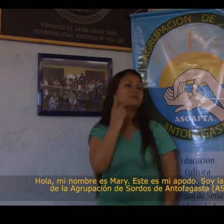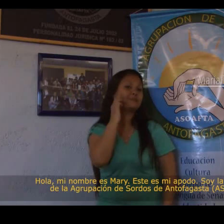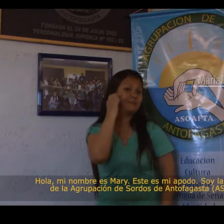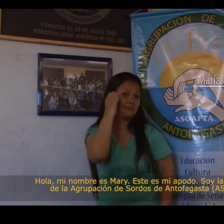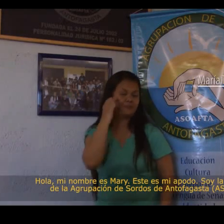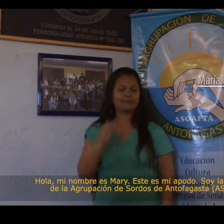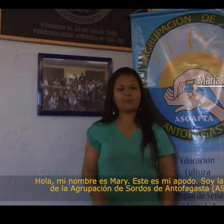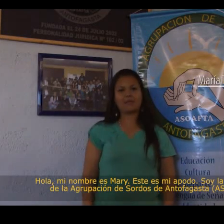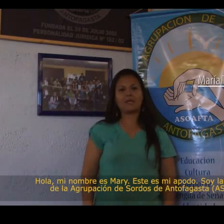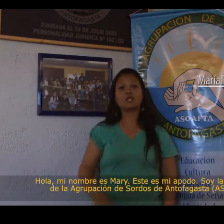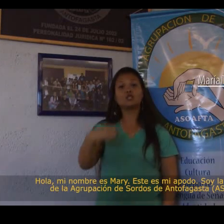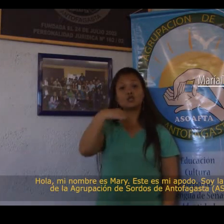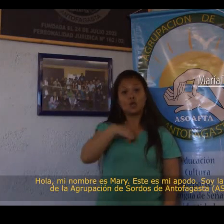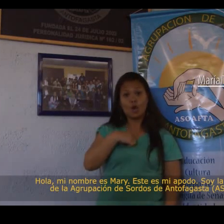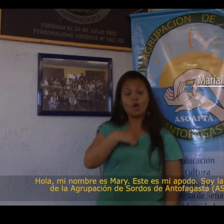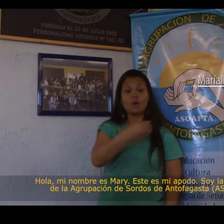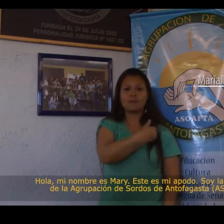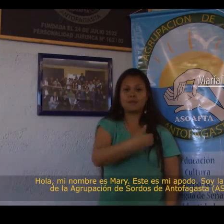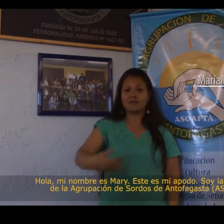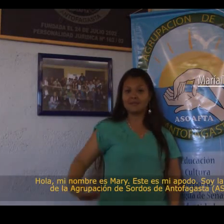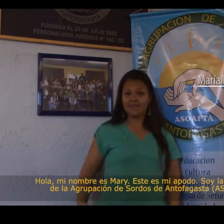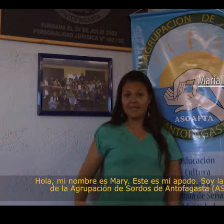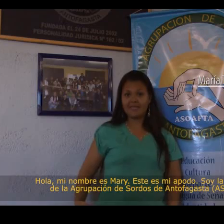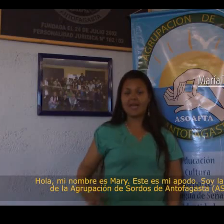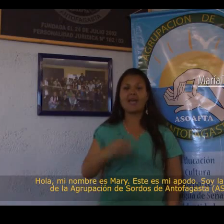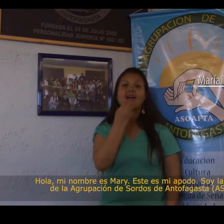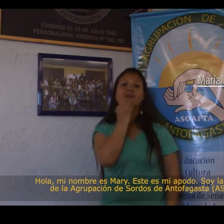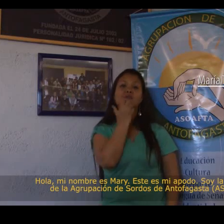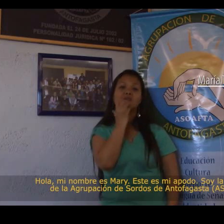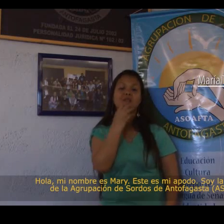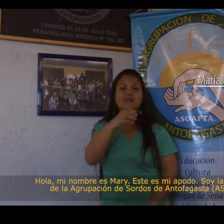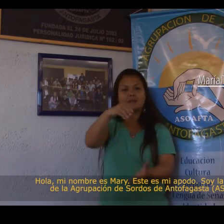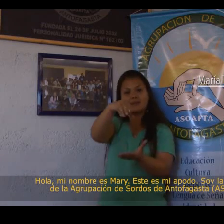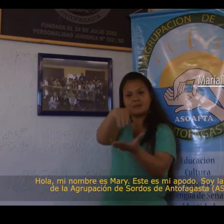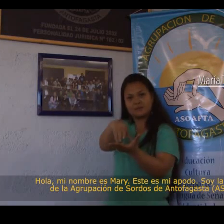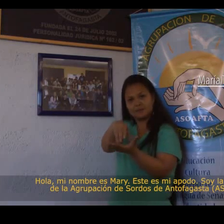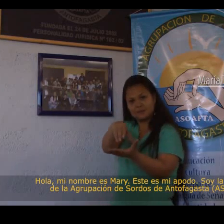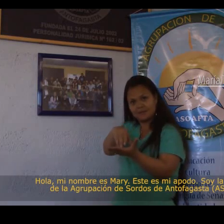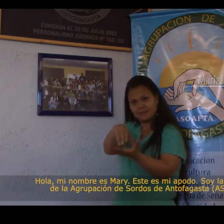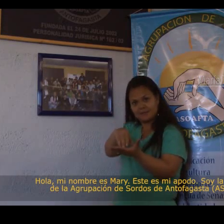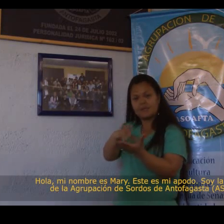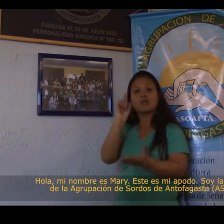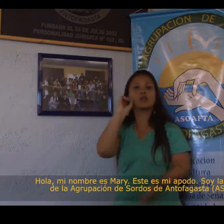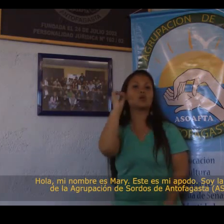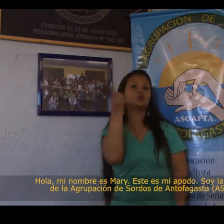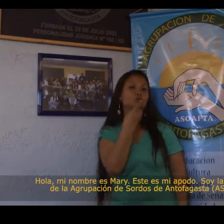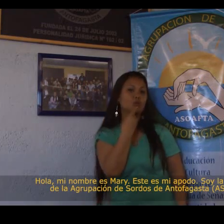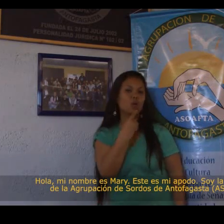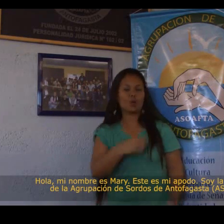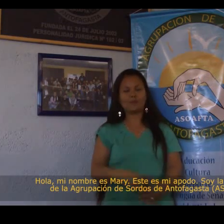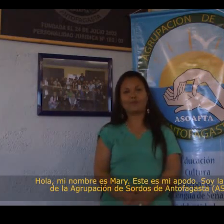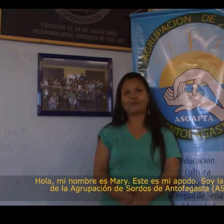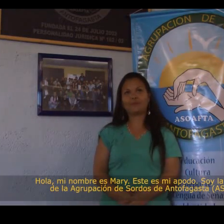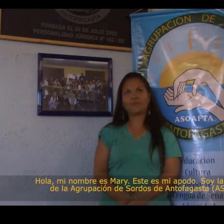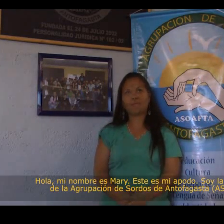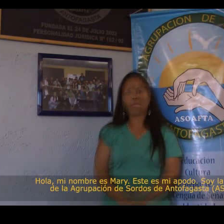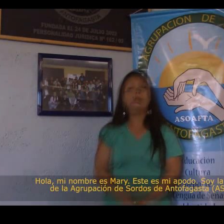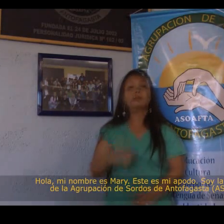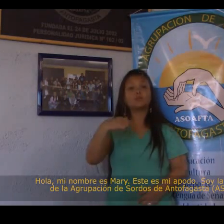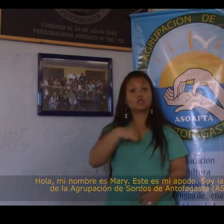I am the president of the Deaf Association of Antofagasta (ASOAFTA).